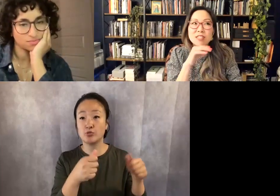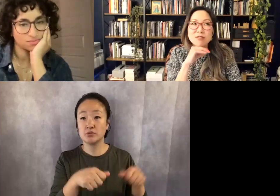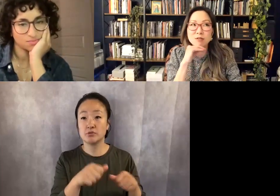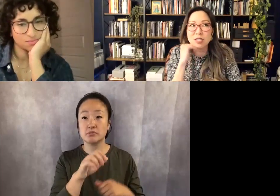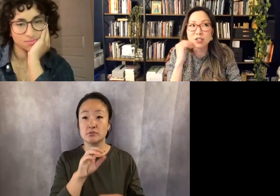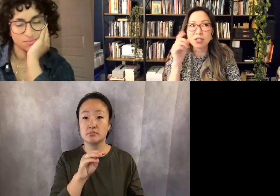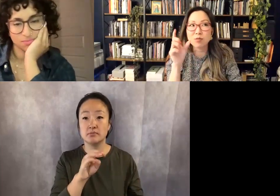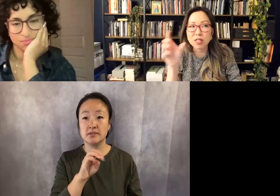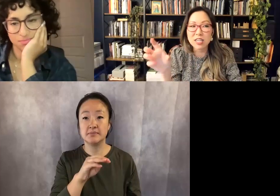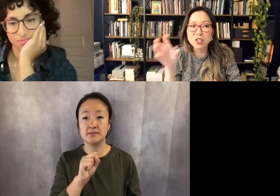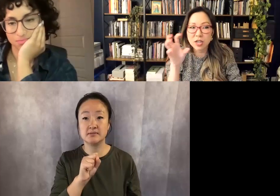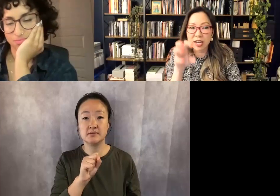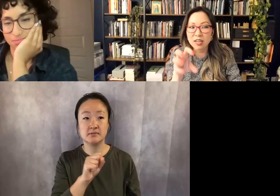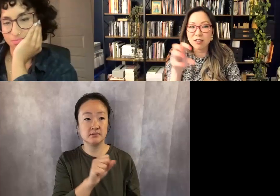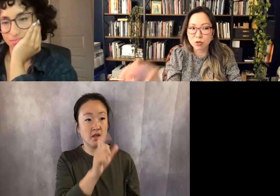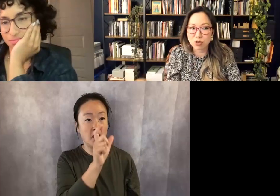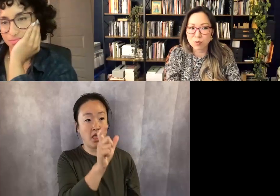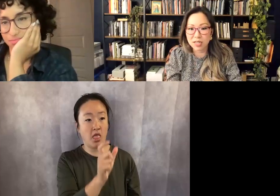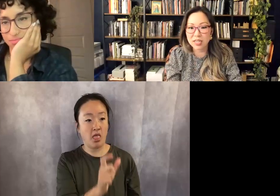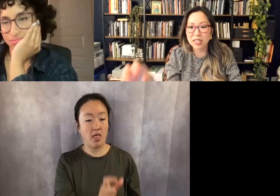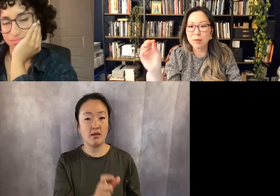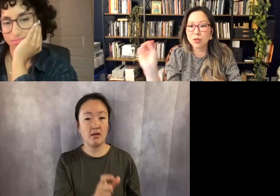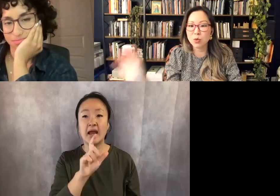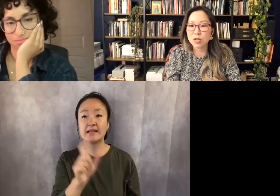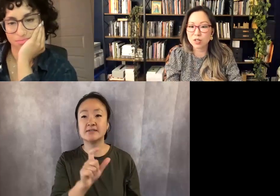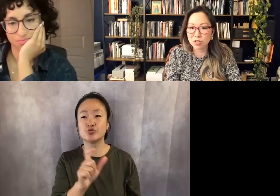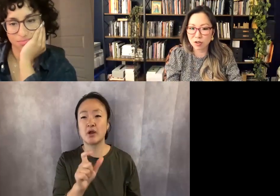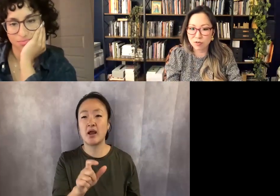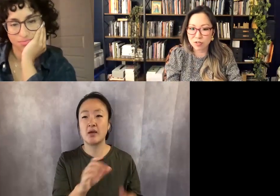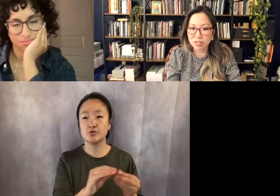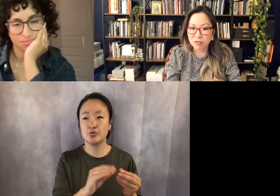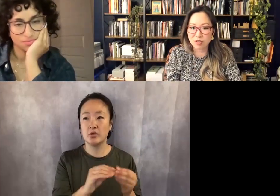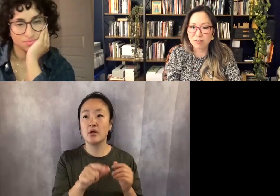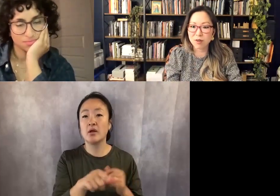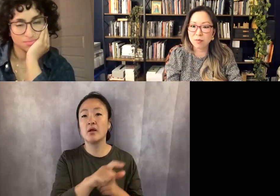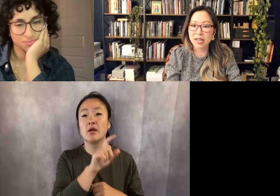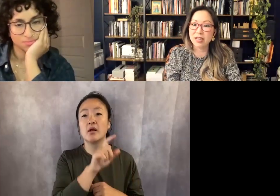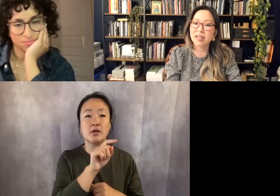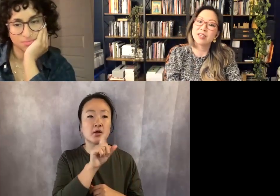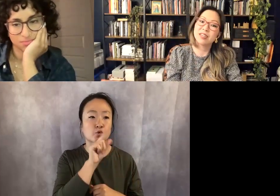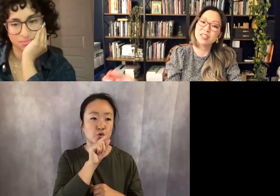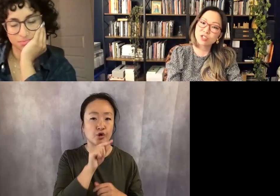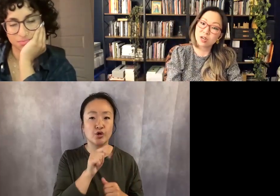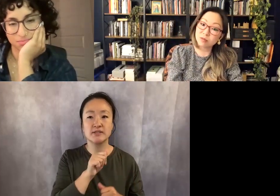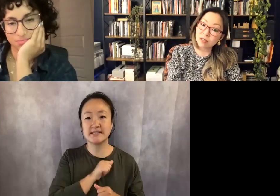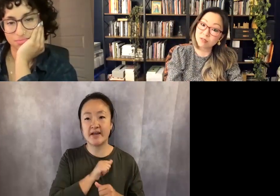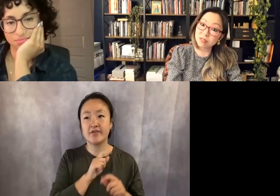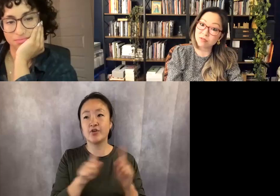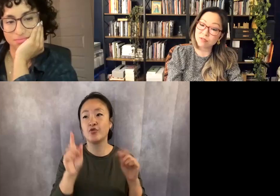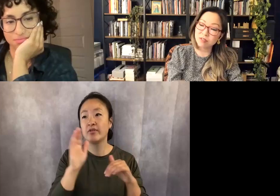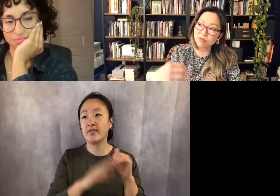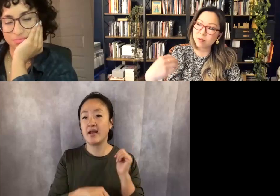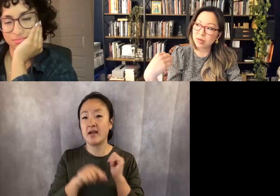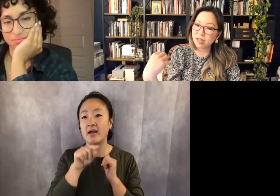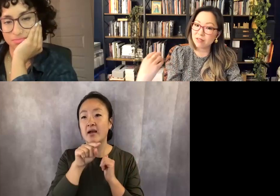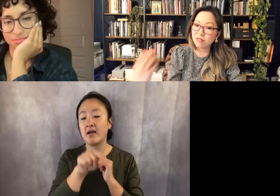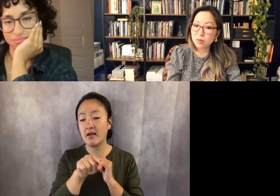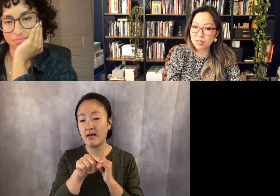and I feel like I have a different relationship with each kind of social media like my Twitter self is different from my instagram self is different from my Facebook's.